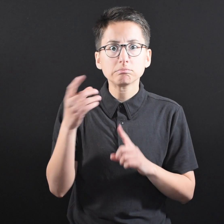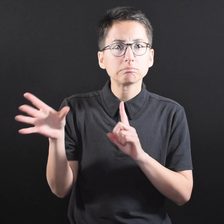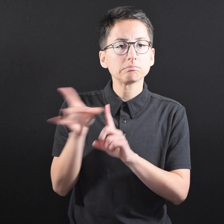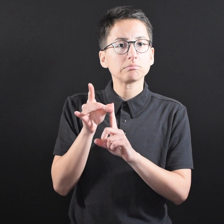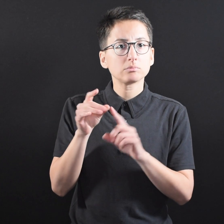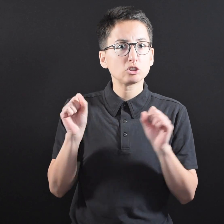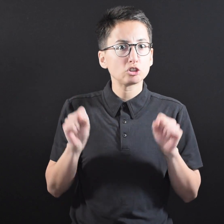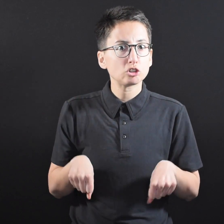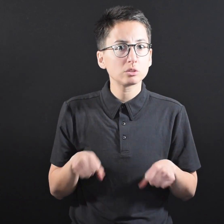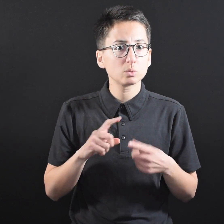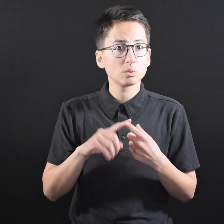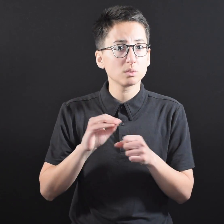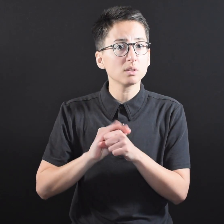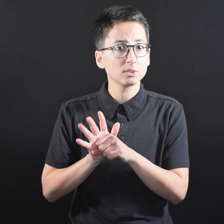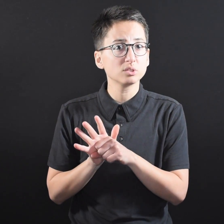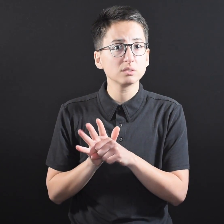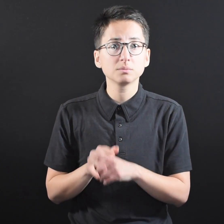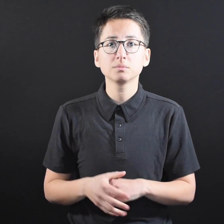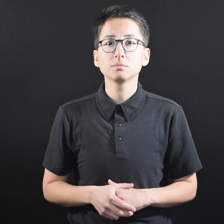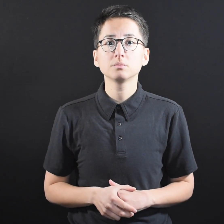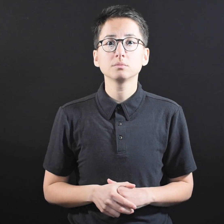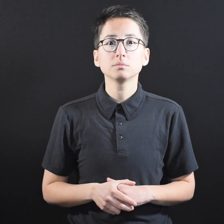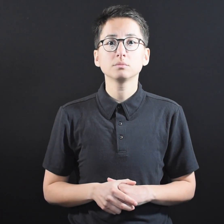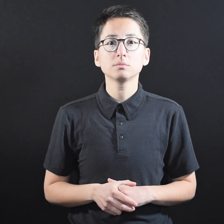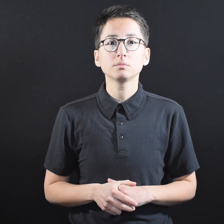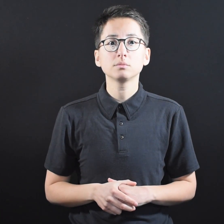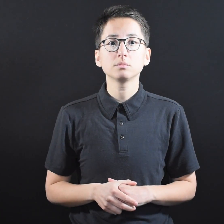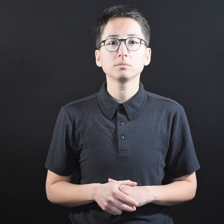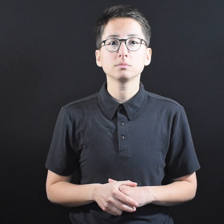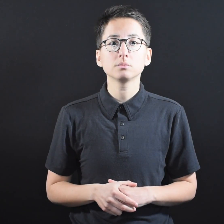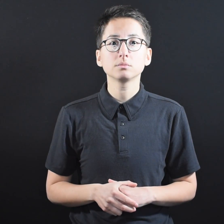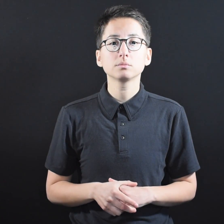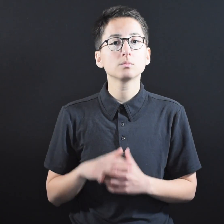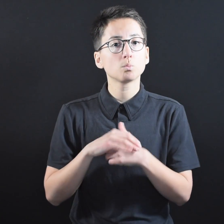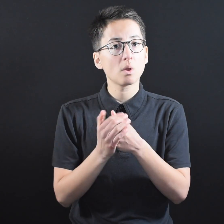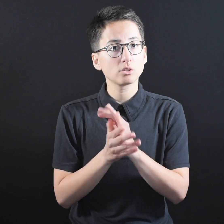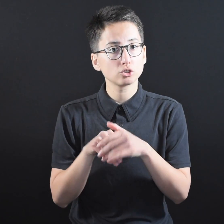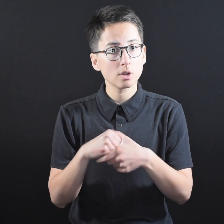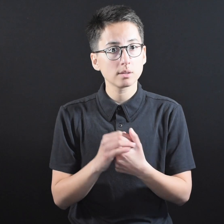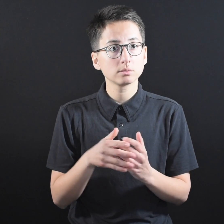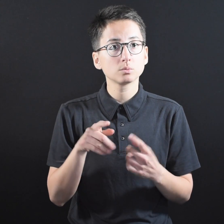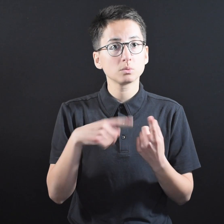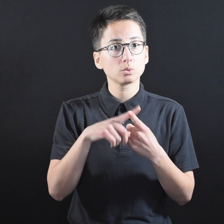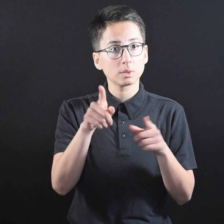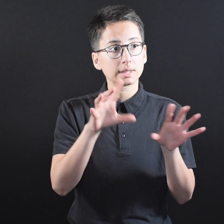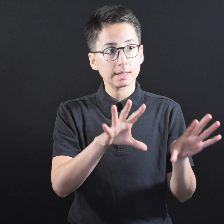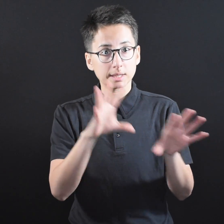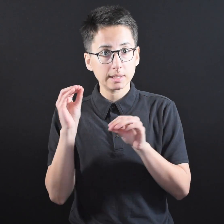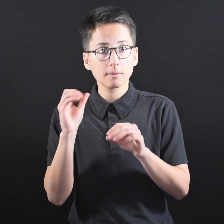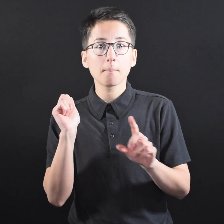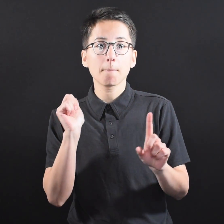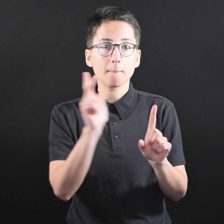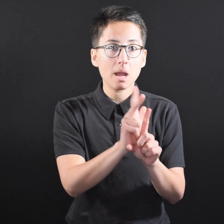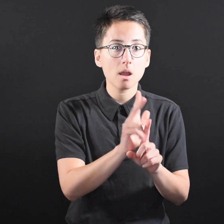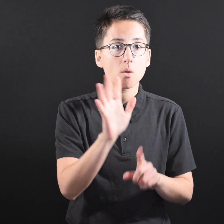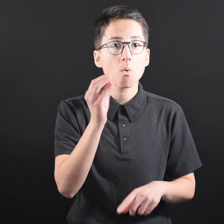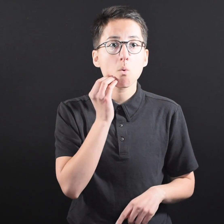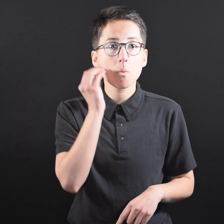recently exposed to someone with COVID-19. ● Wash your hands when you leave and return